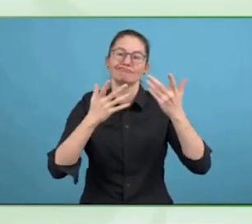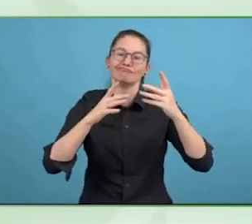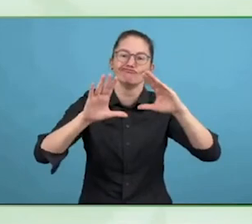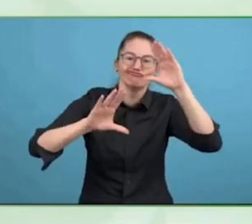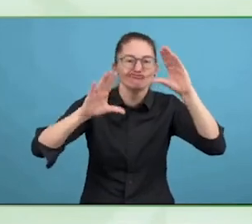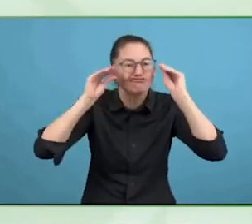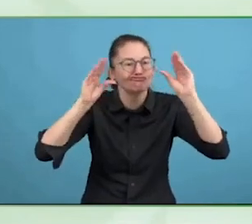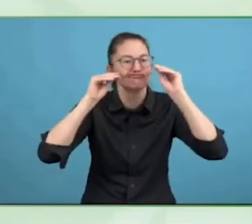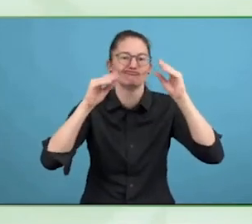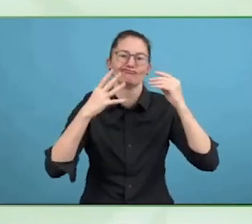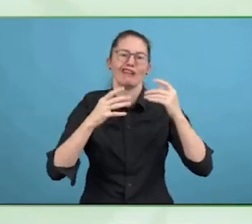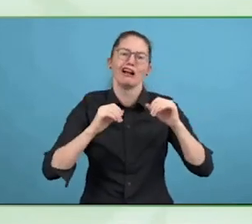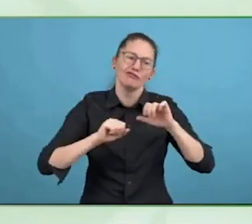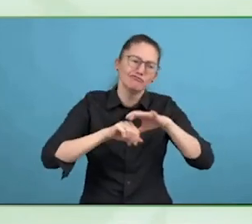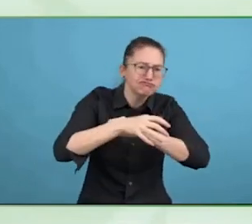It does bring awareness to the table.